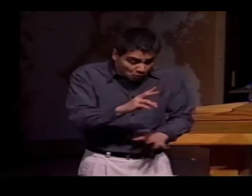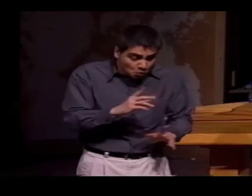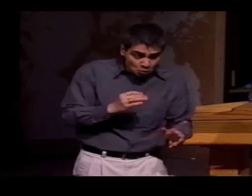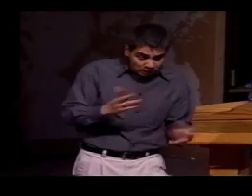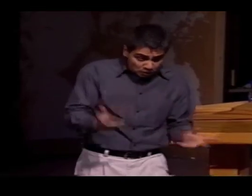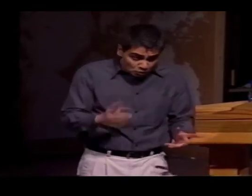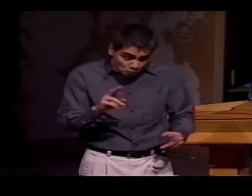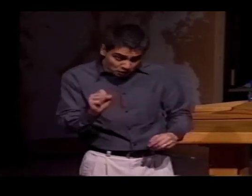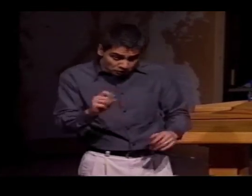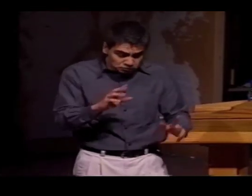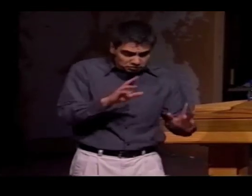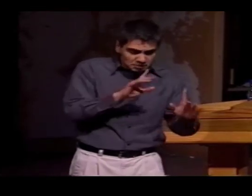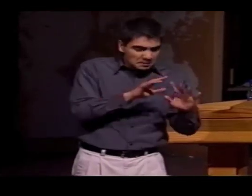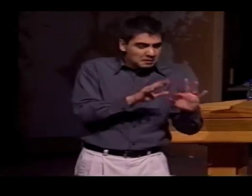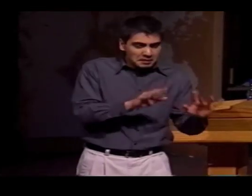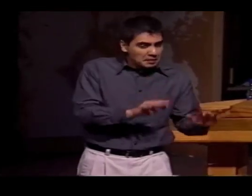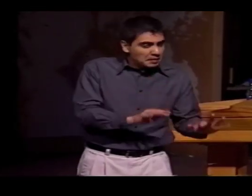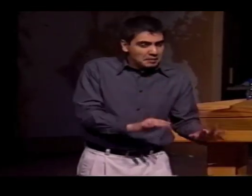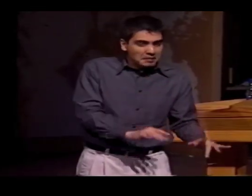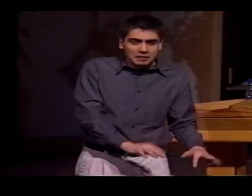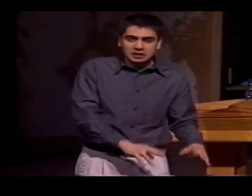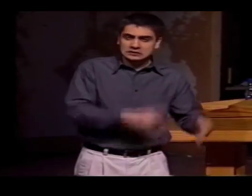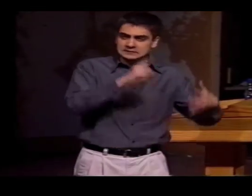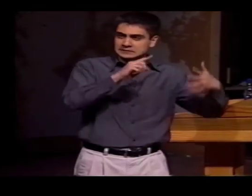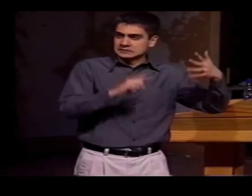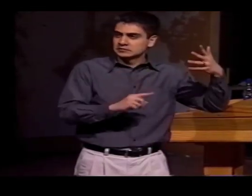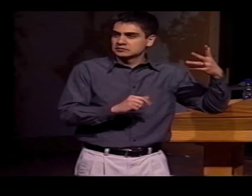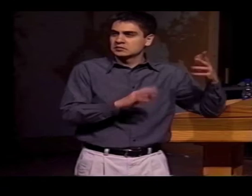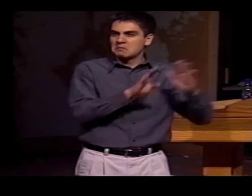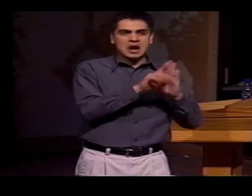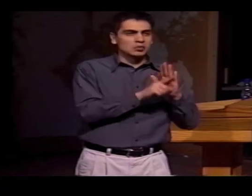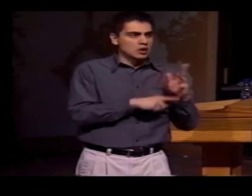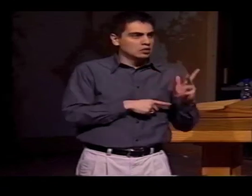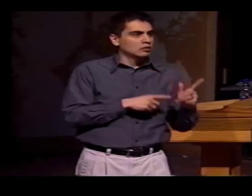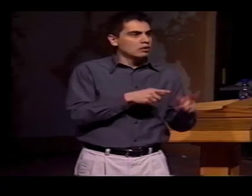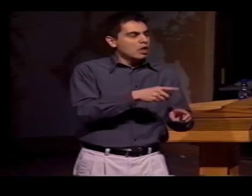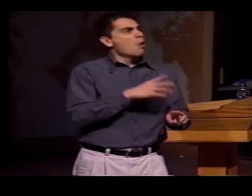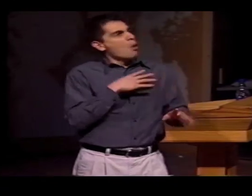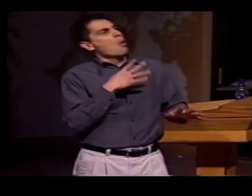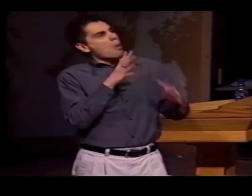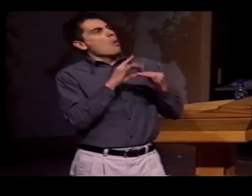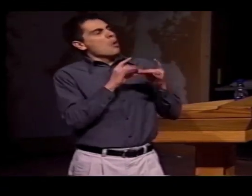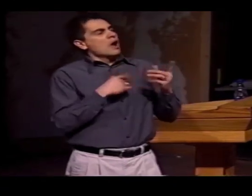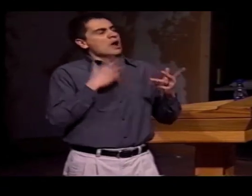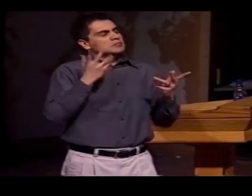"WHERE DID YOU GROW UP? ARE YOU FROM HERE OR ARE YOU FROM MEXICO?" GIVE A VARIETY OF QUESTIONS THAT WERE BACKGROUND-RELATED